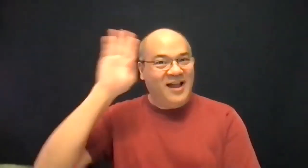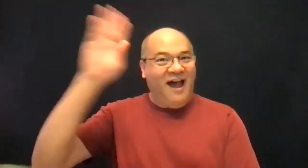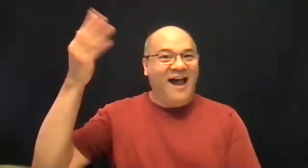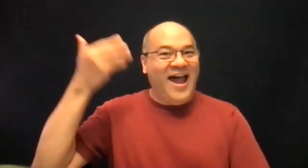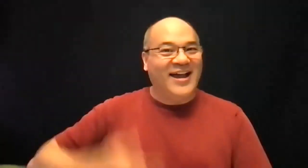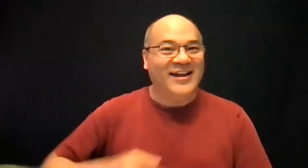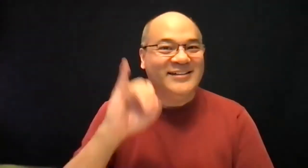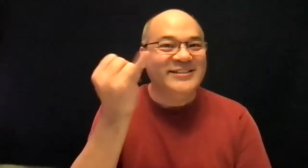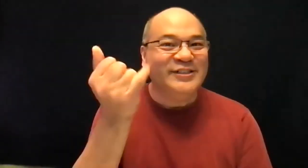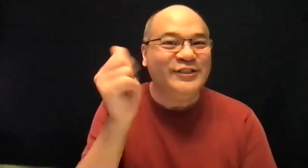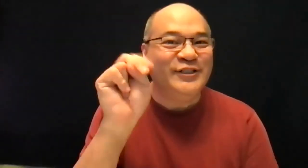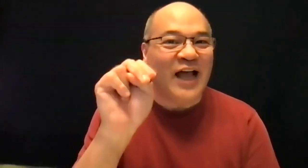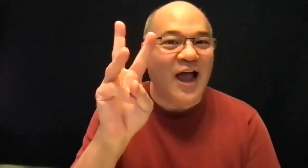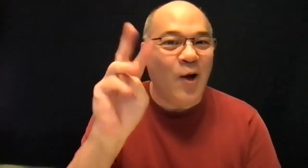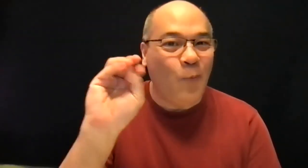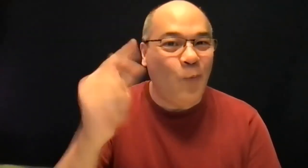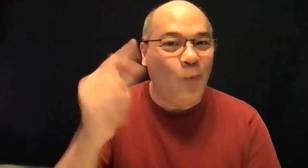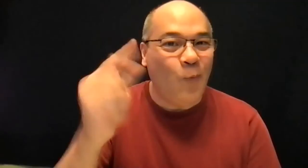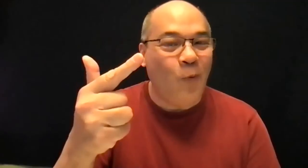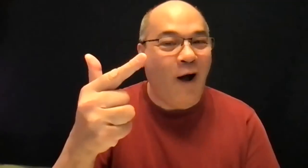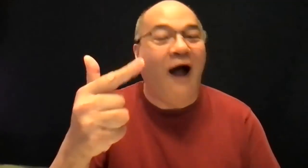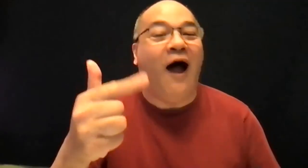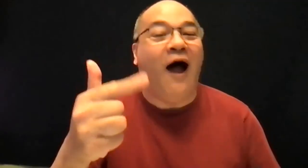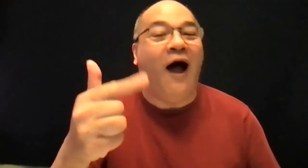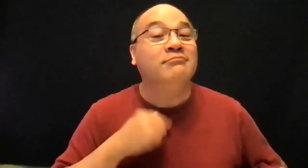Hi! I'm Jan Wong